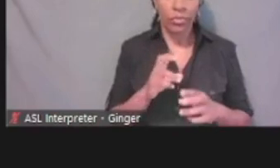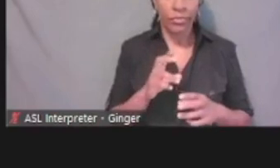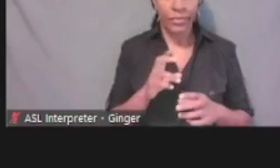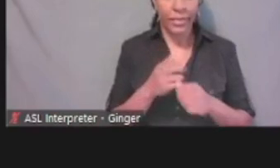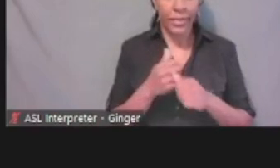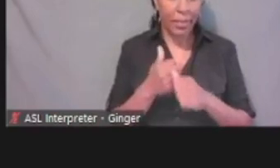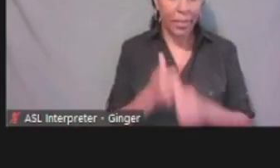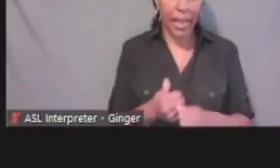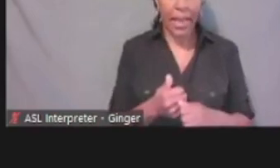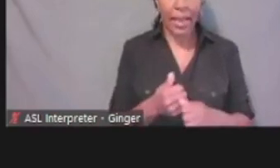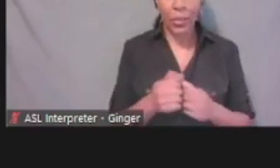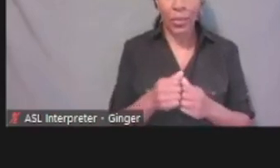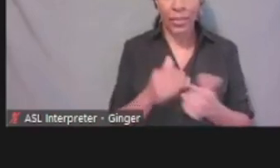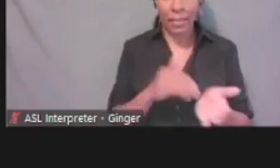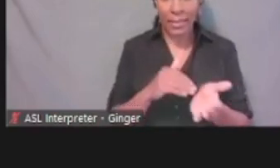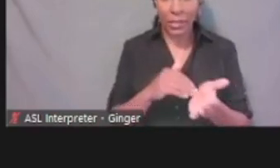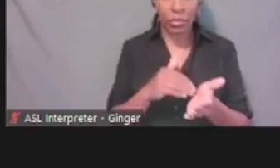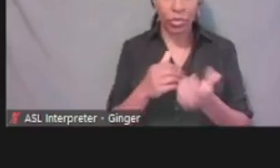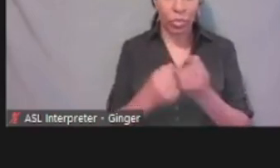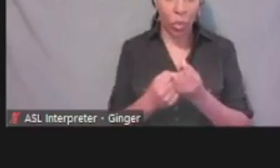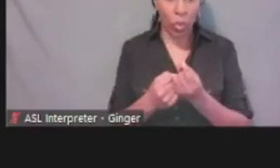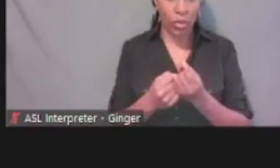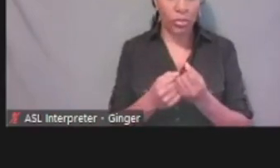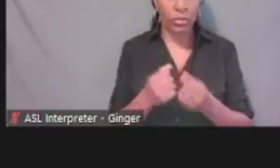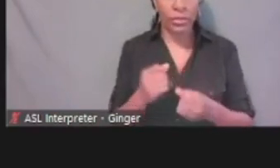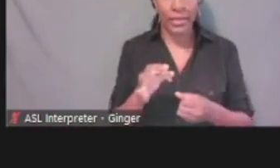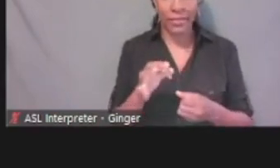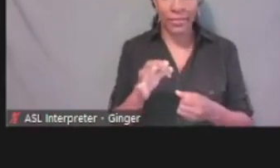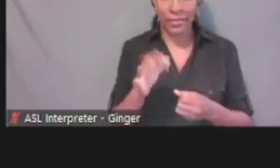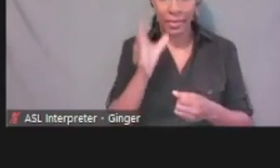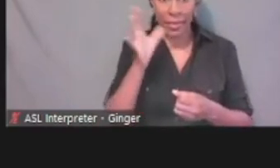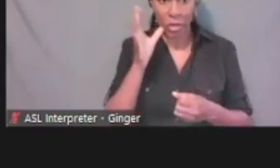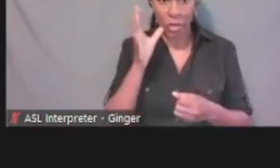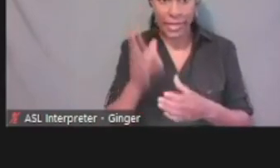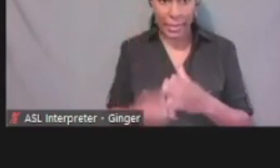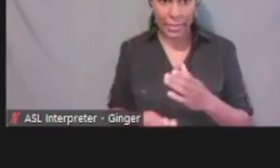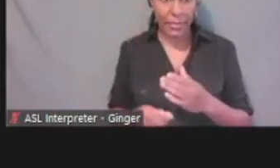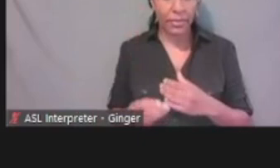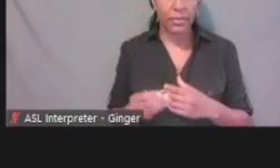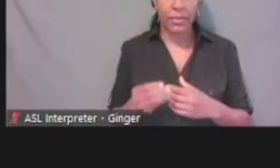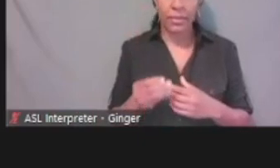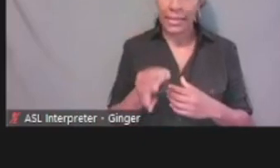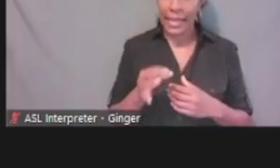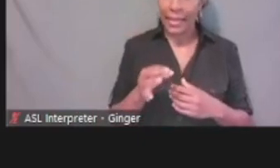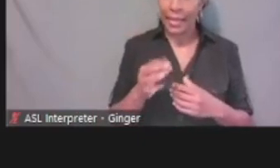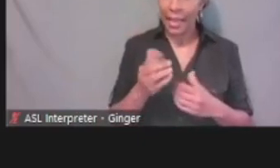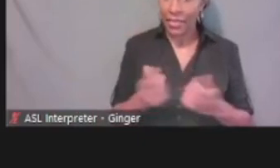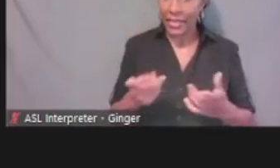if there is one, that they've given true information. That they're electronically signing this